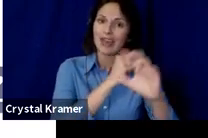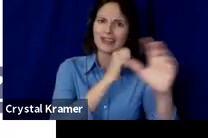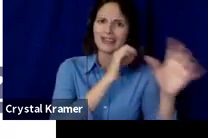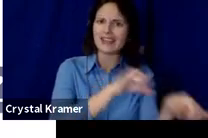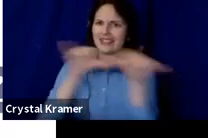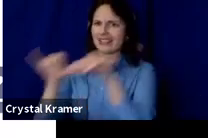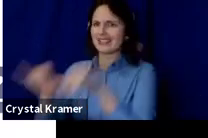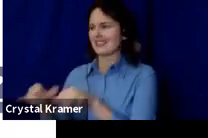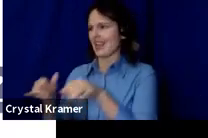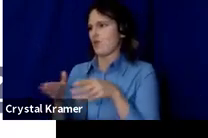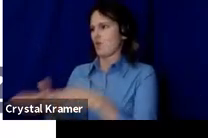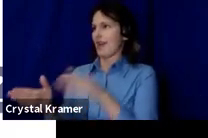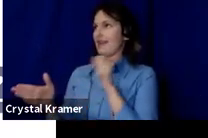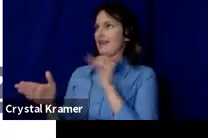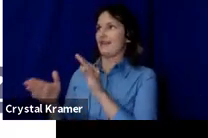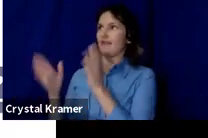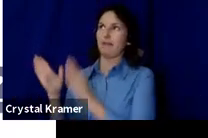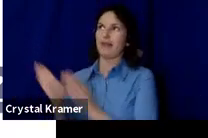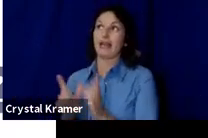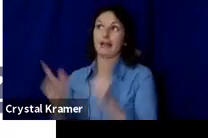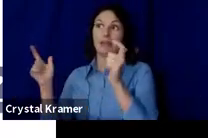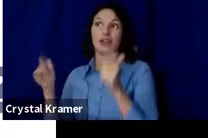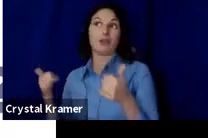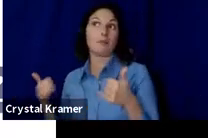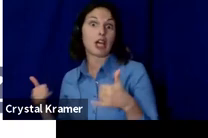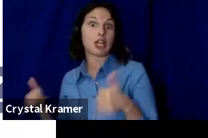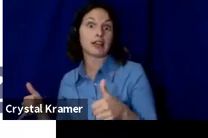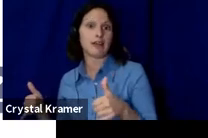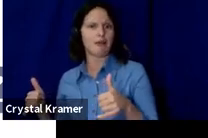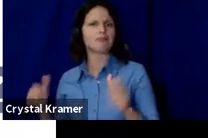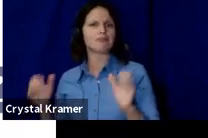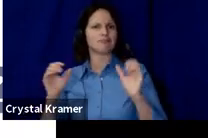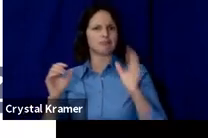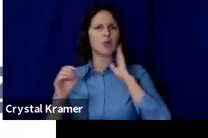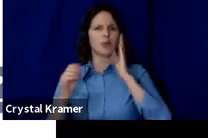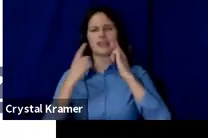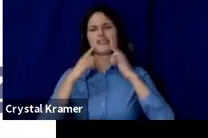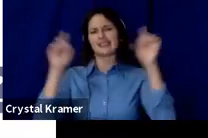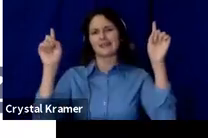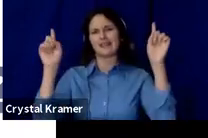party, you can set yourself up for success.